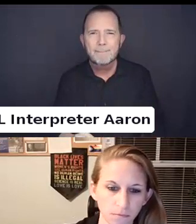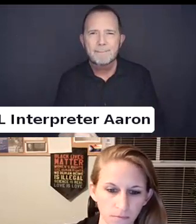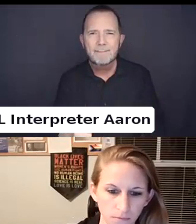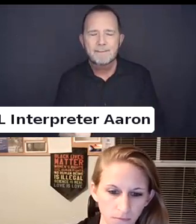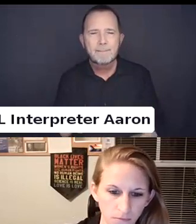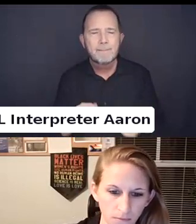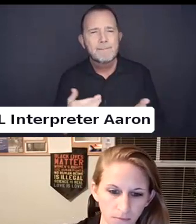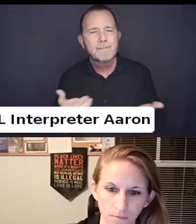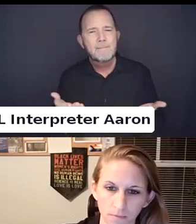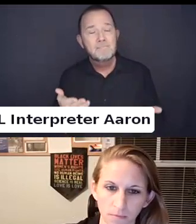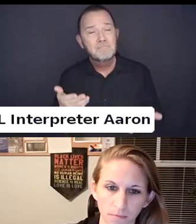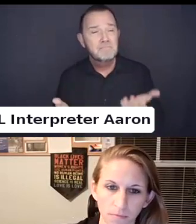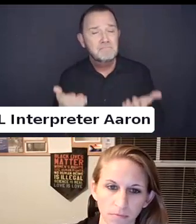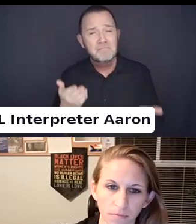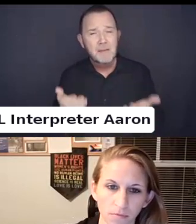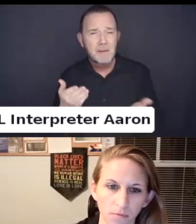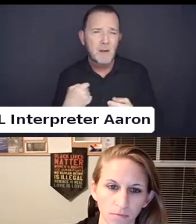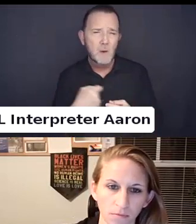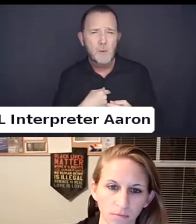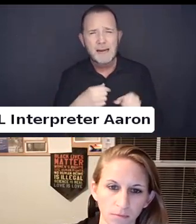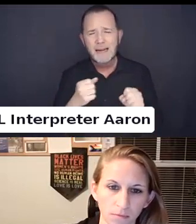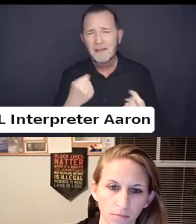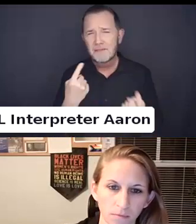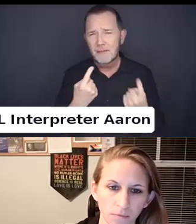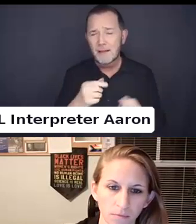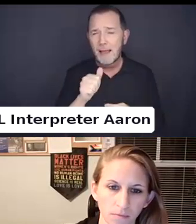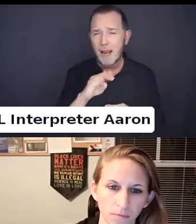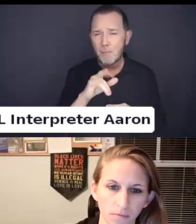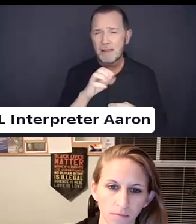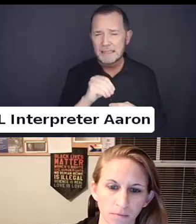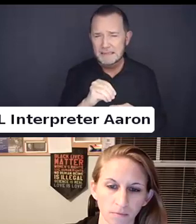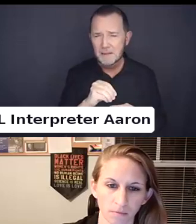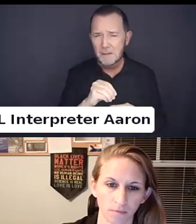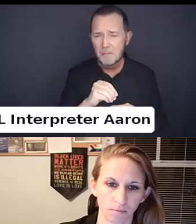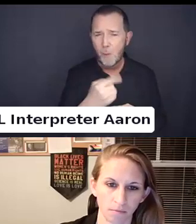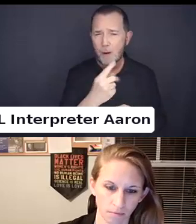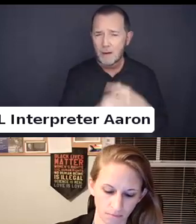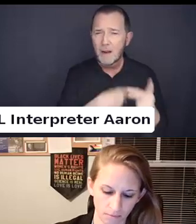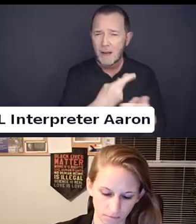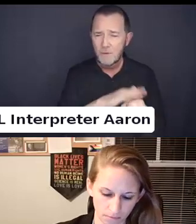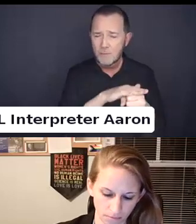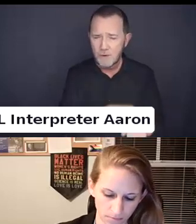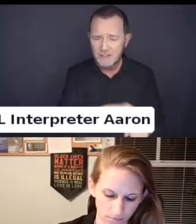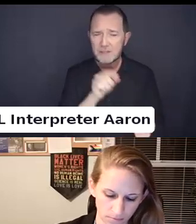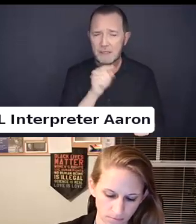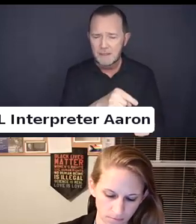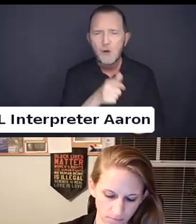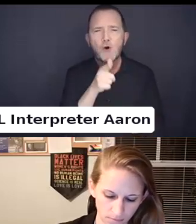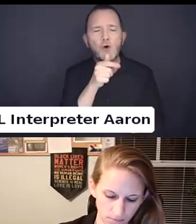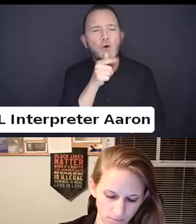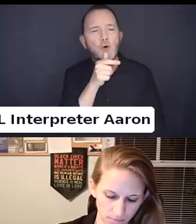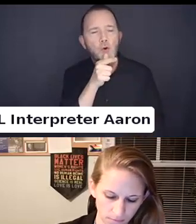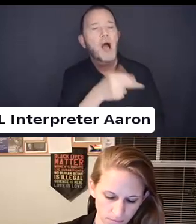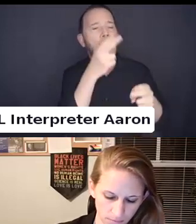In order to think about what ableism is to decide who is and is not normal and what is